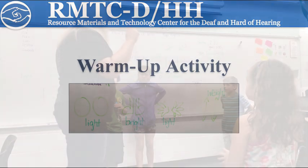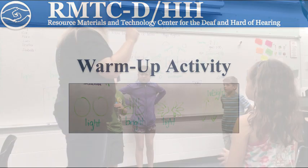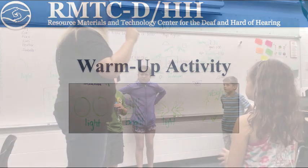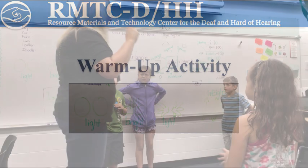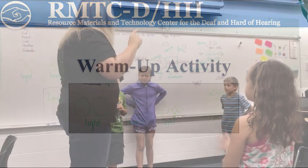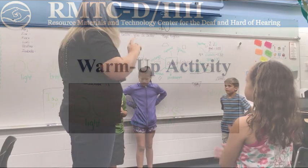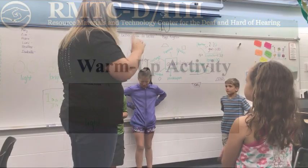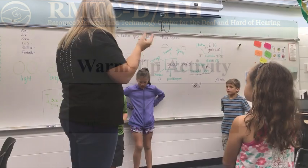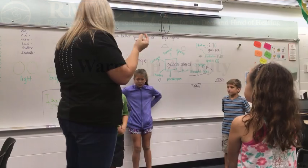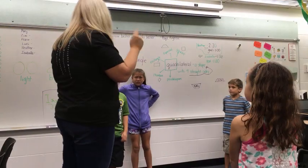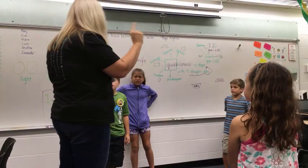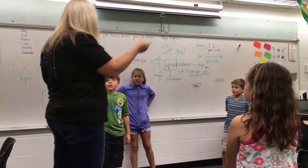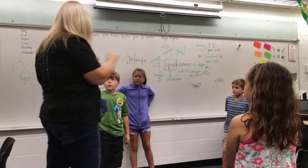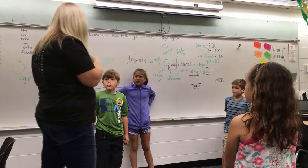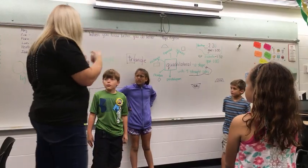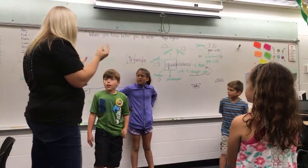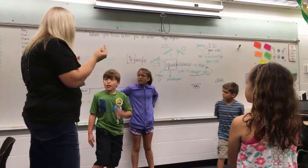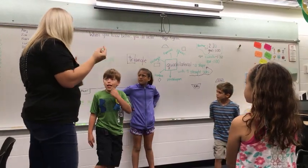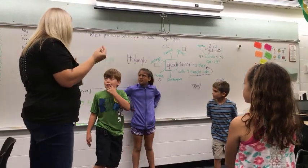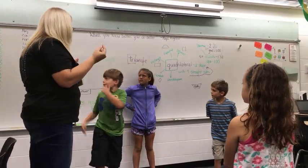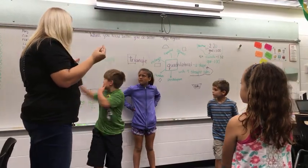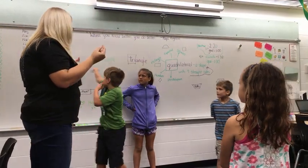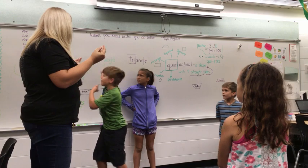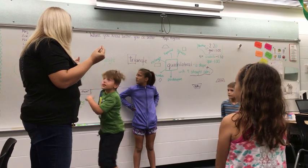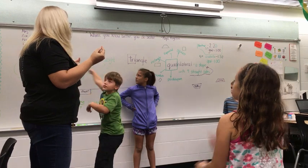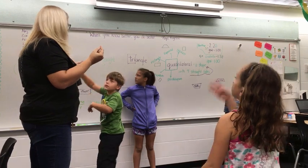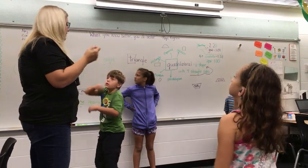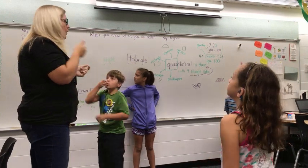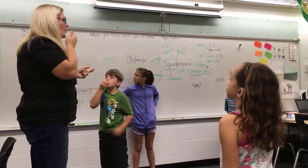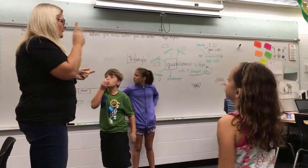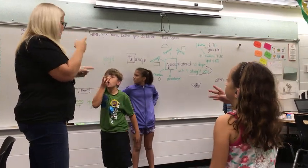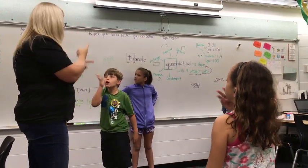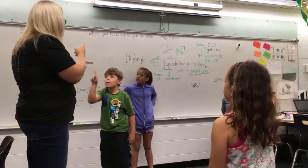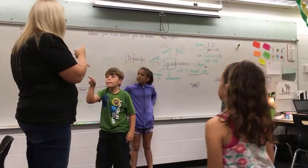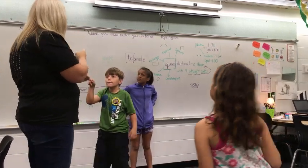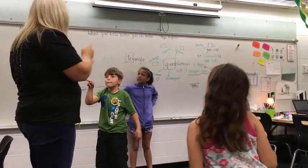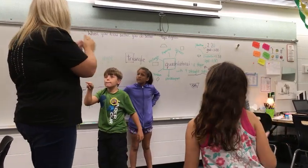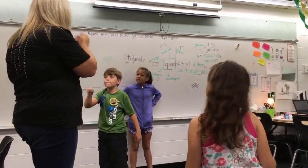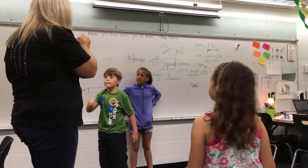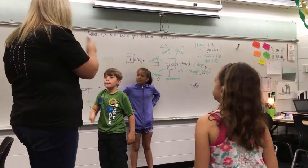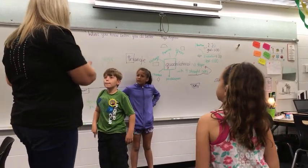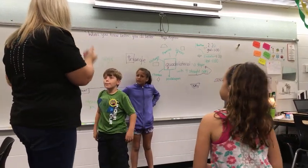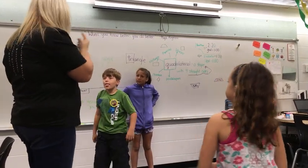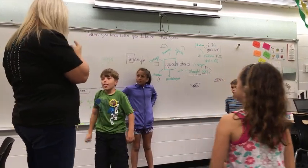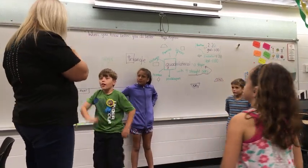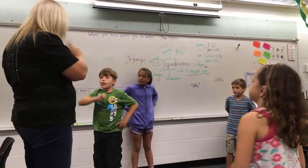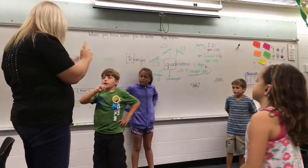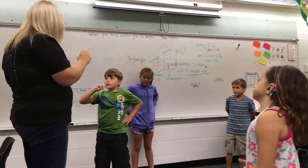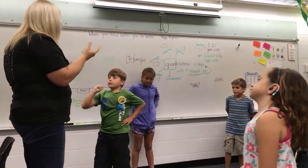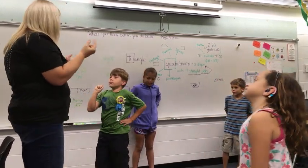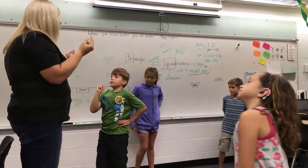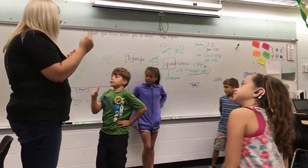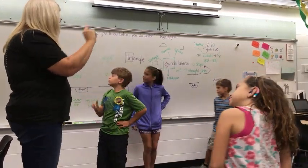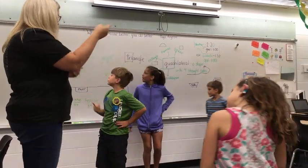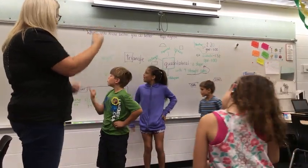[Teacher] Okay so what do we do first? What do we do? [Student] Oh oh oh! Warm-up [Teacher] Warm-up. Right. Let's do it together. You ready? What do we do first?